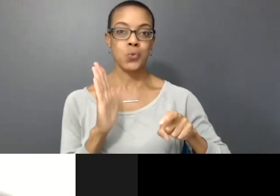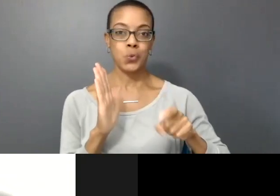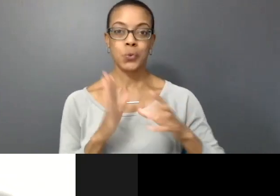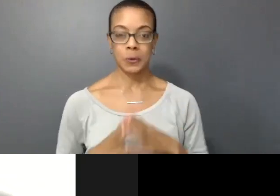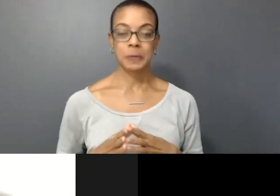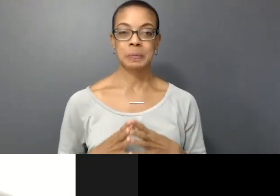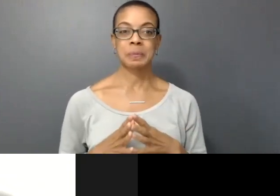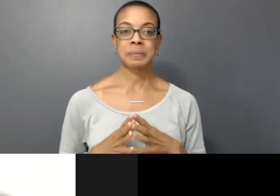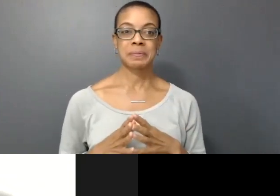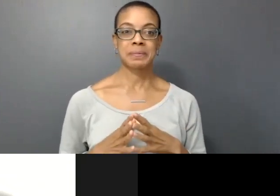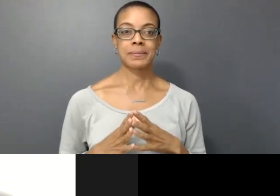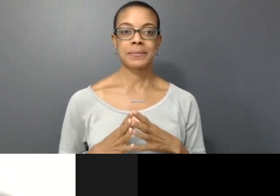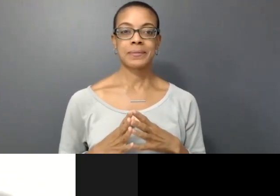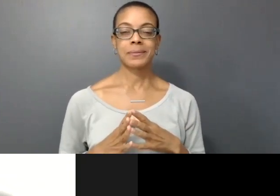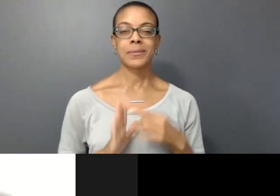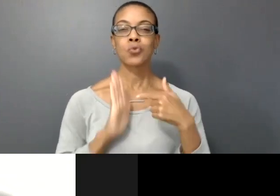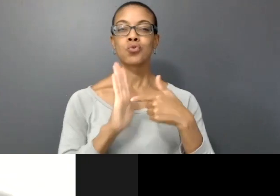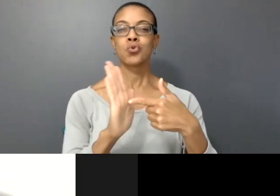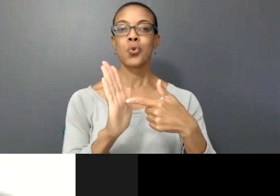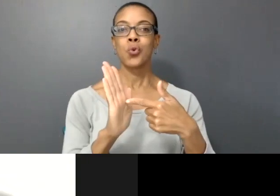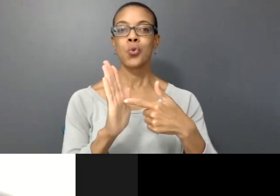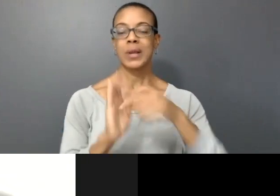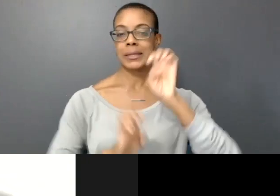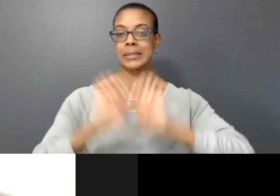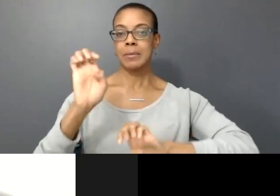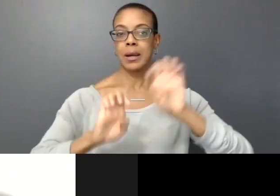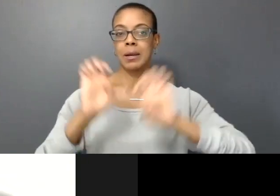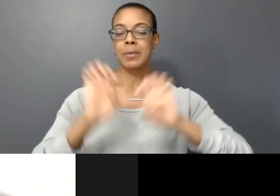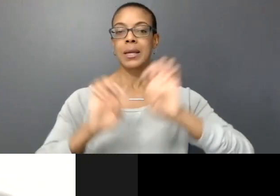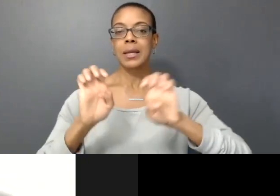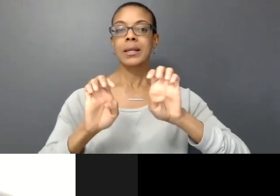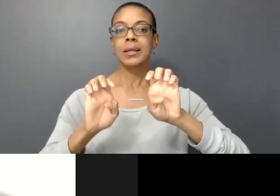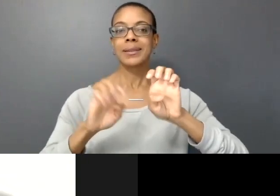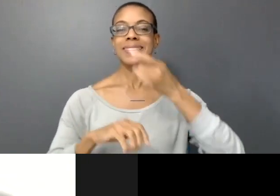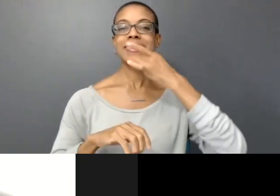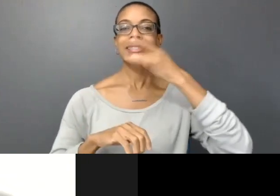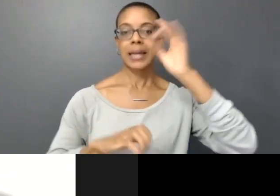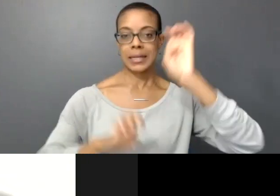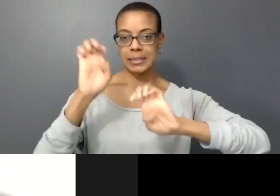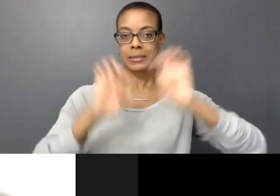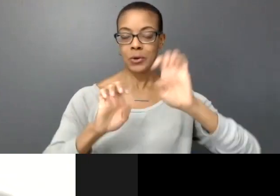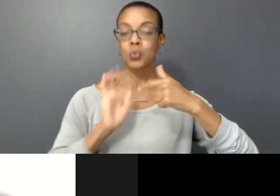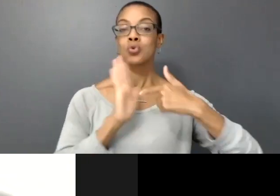excerpt here of the live experiment that we perform for the audience online.